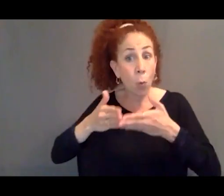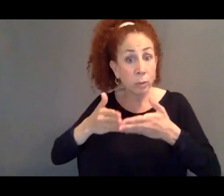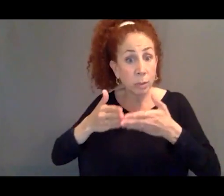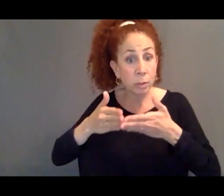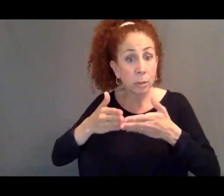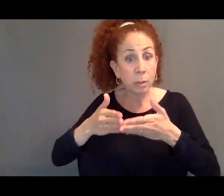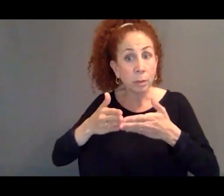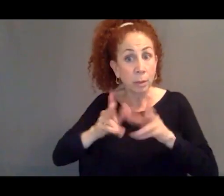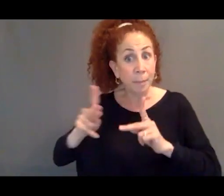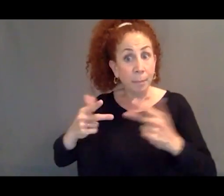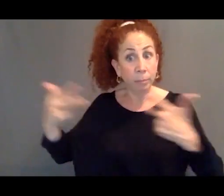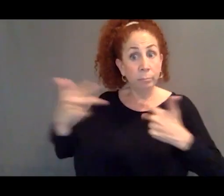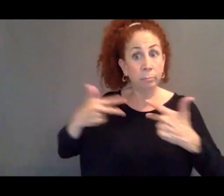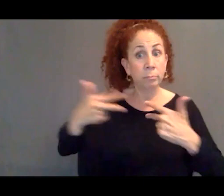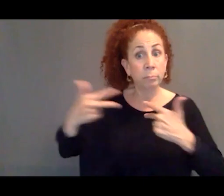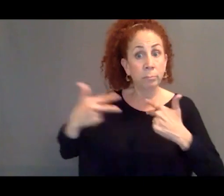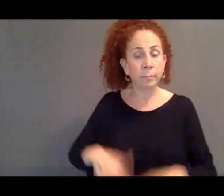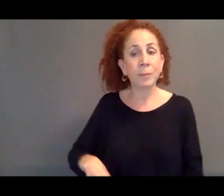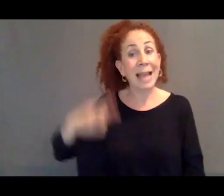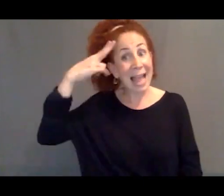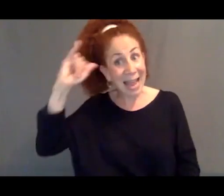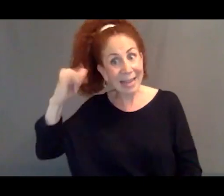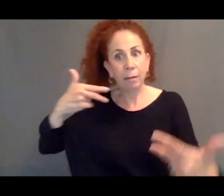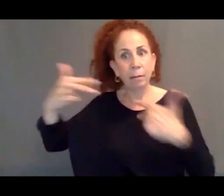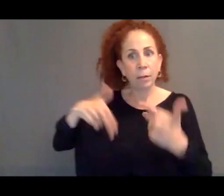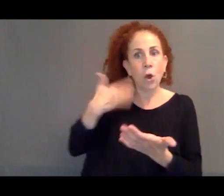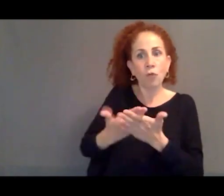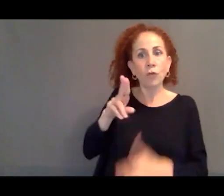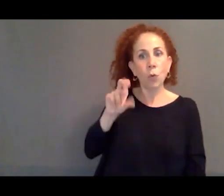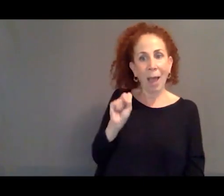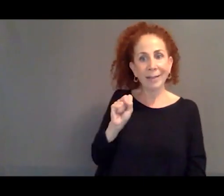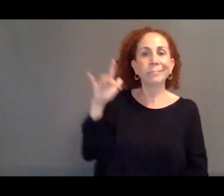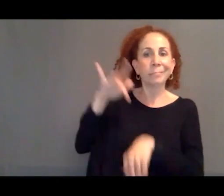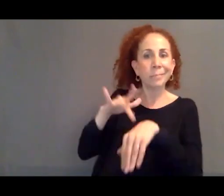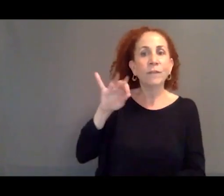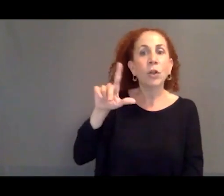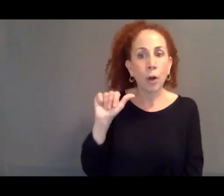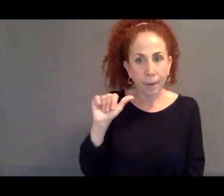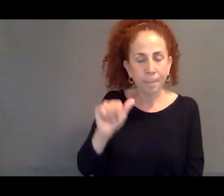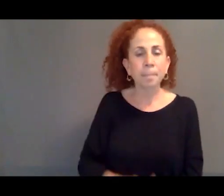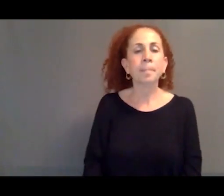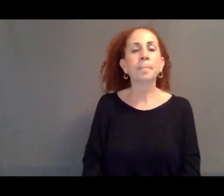people who were leaving Haiti to arrive to the United States, arriving to Florida, and then, almost immediately